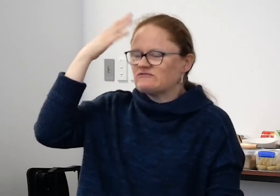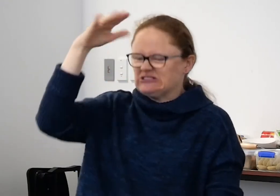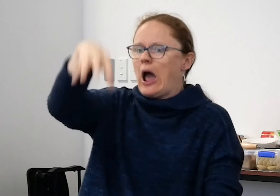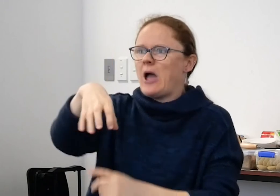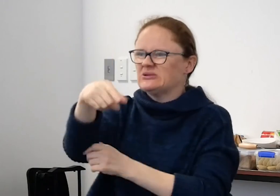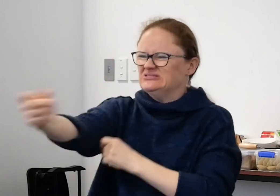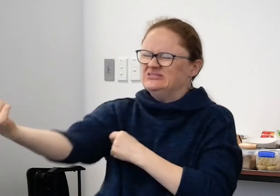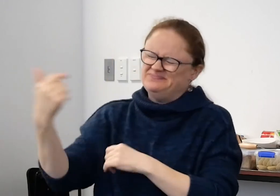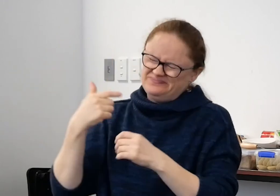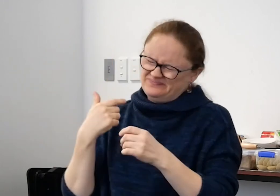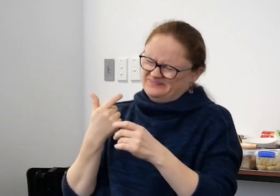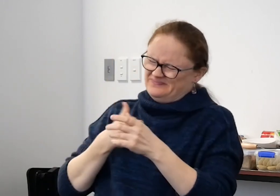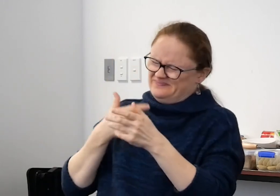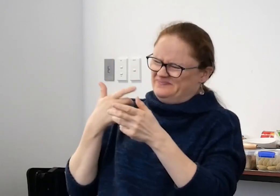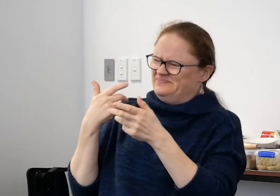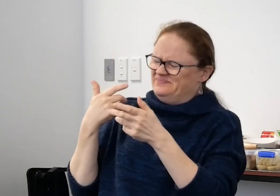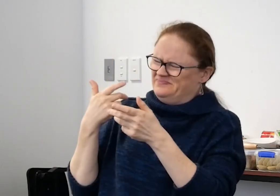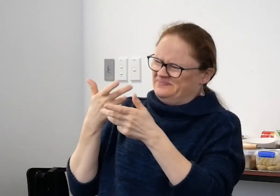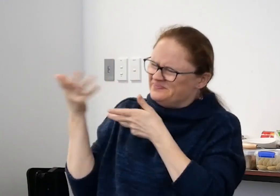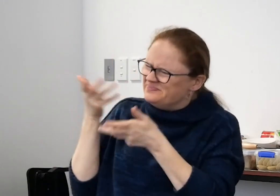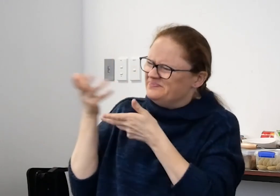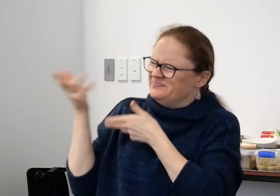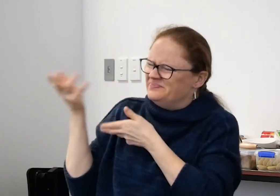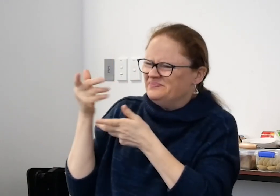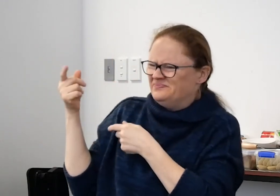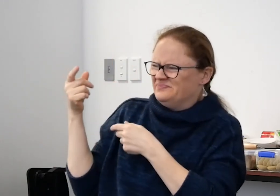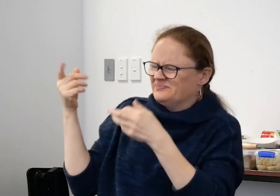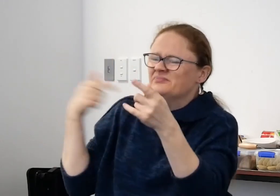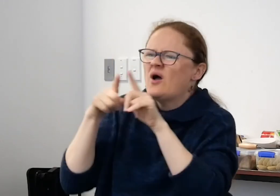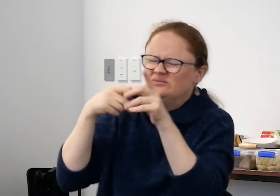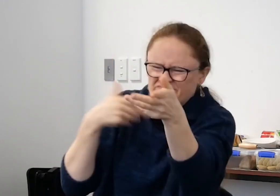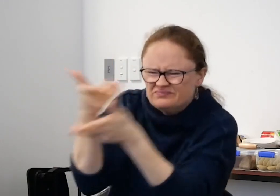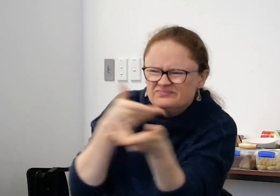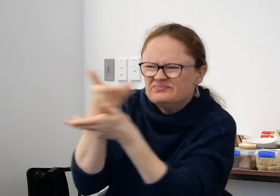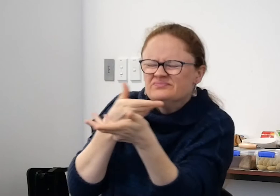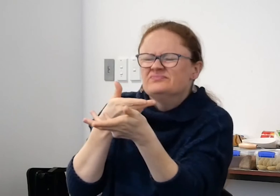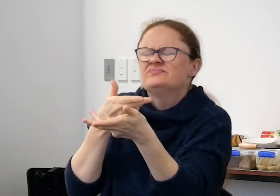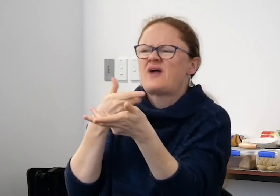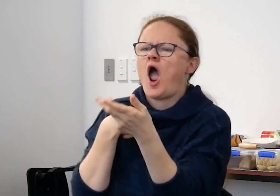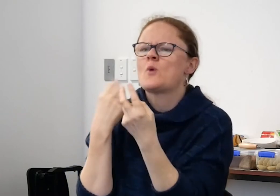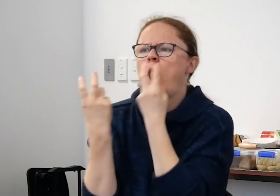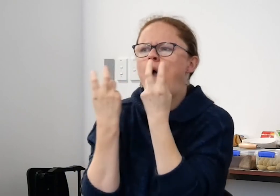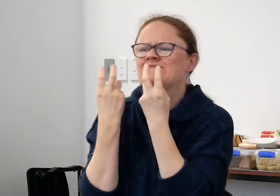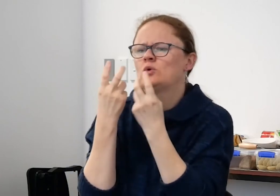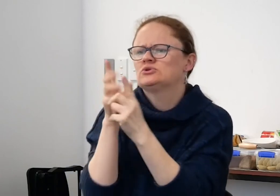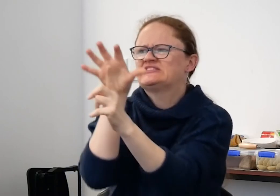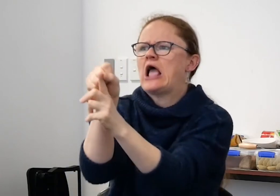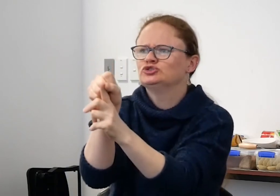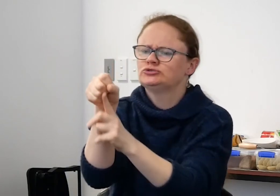And also I met with the head of the nursing department and had a discussion with her.